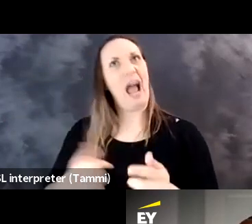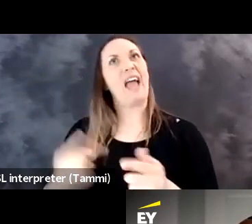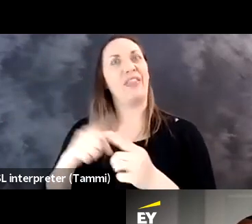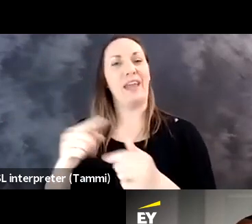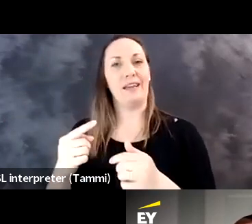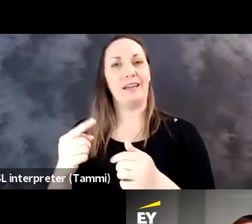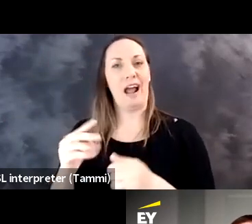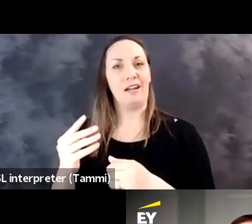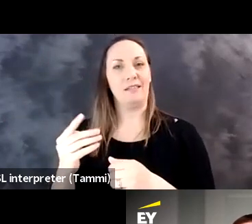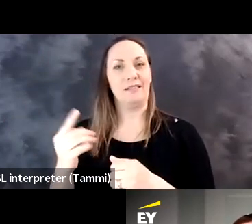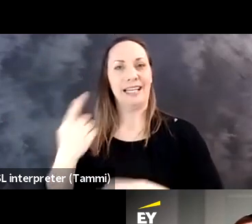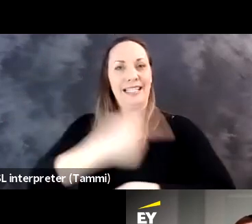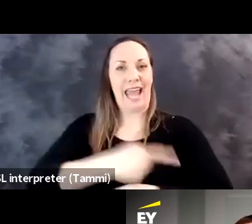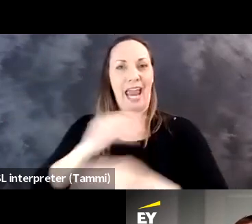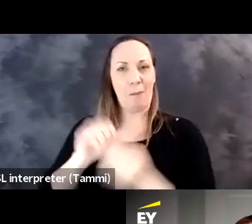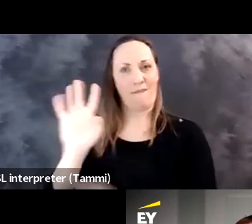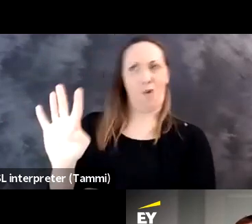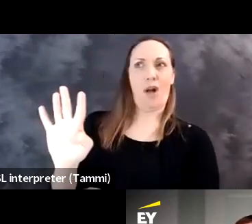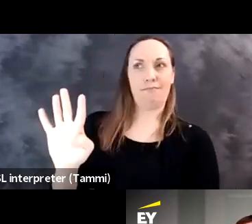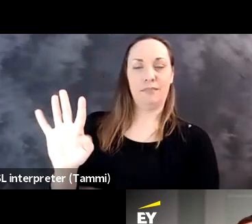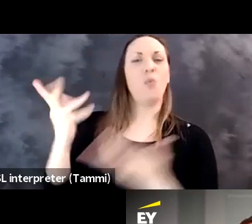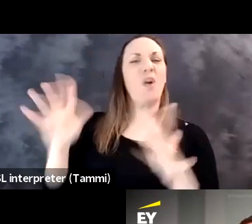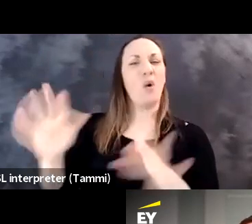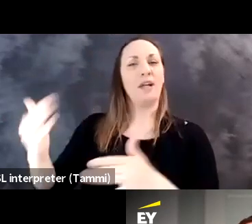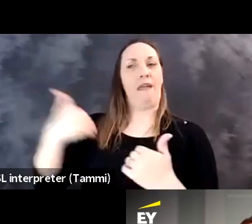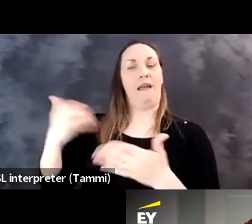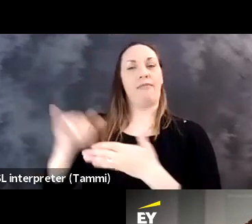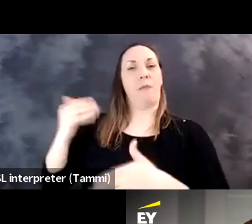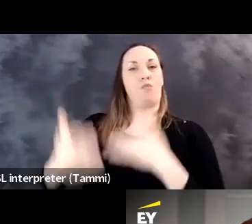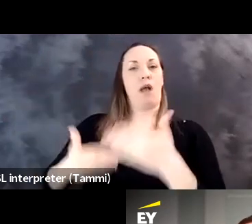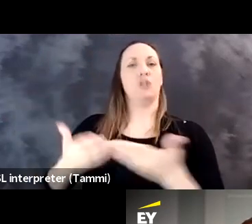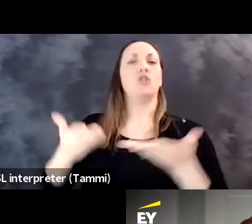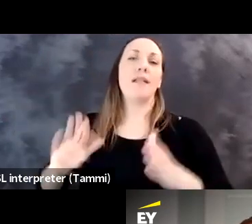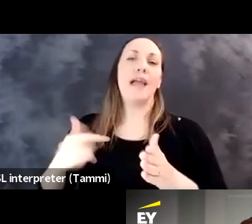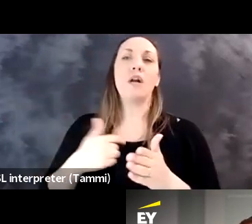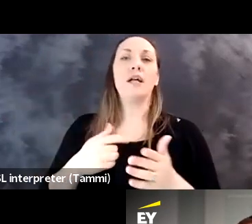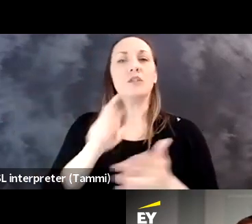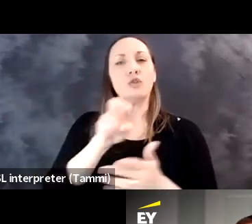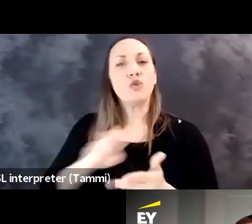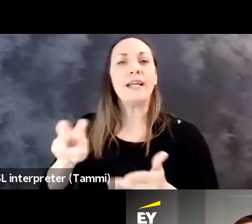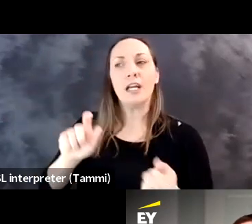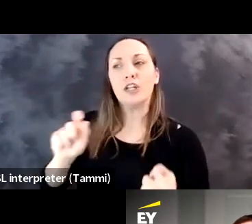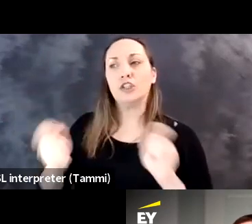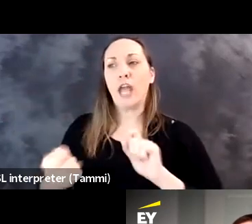remote I think it was day four. So we had that already in process.